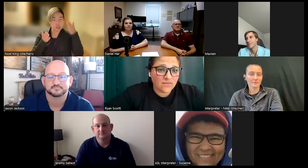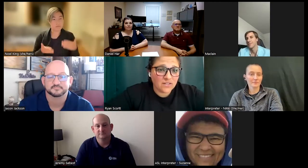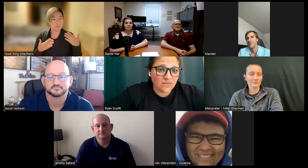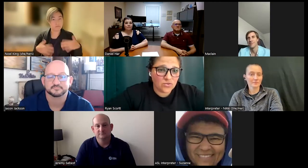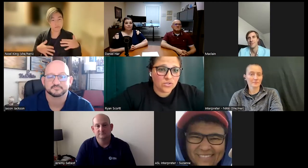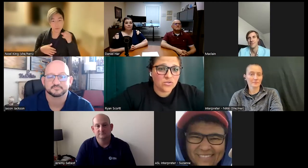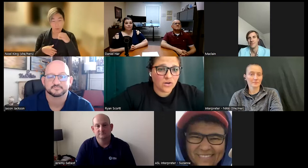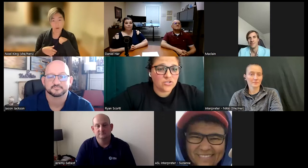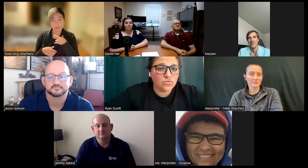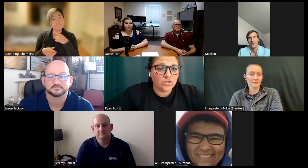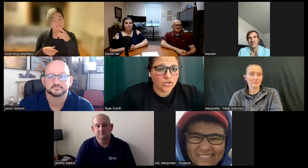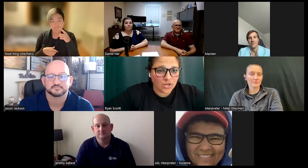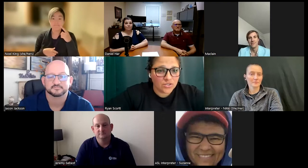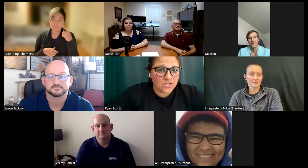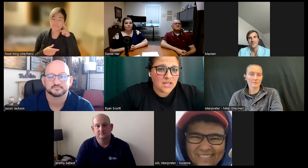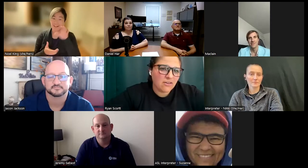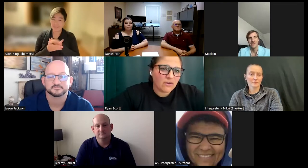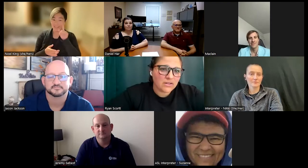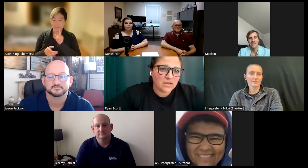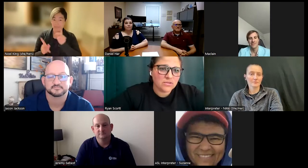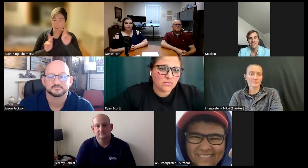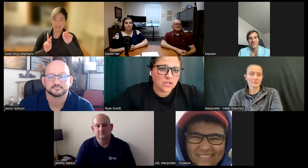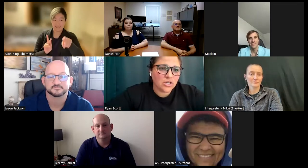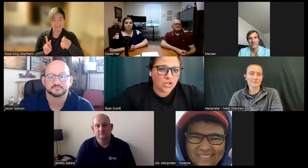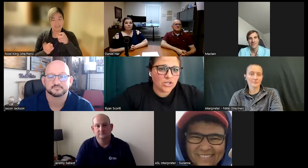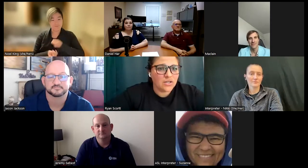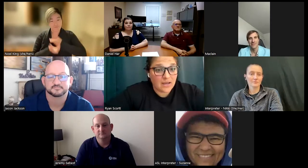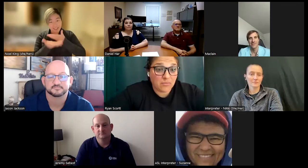Deaf individuals who are visual Learners it felt like it was a really good and I